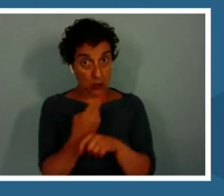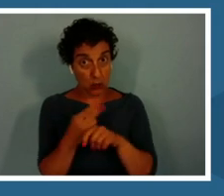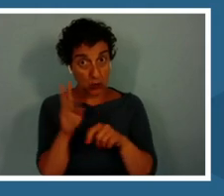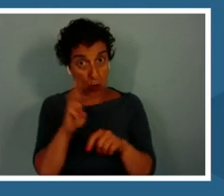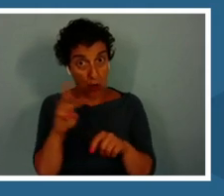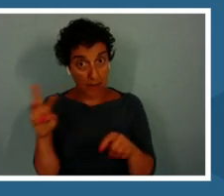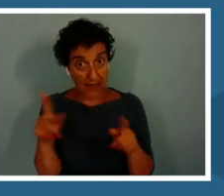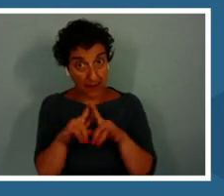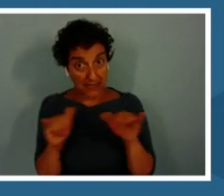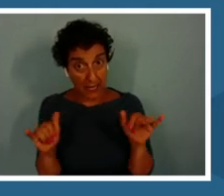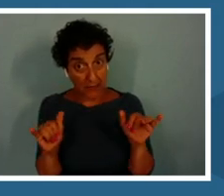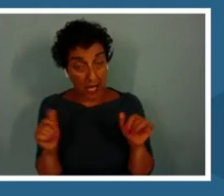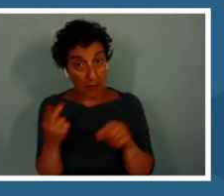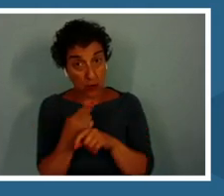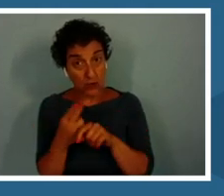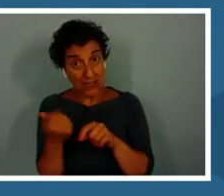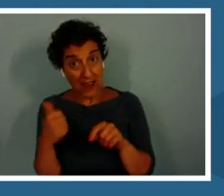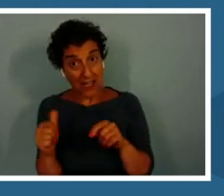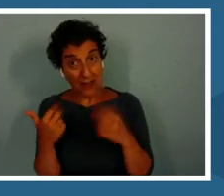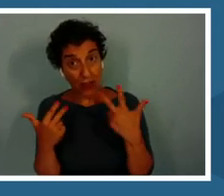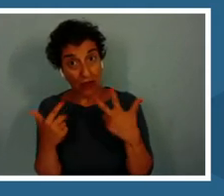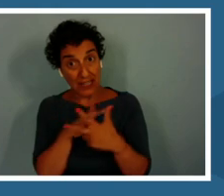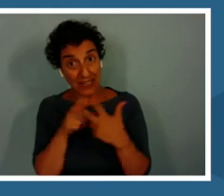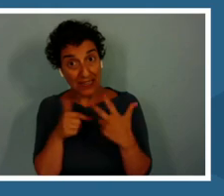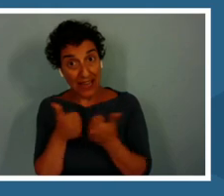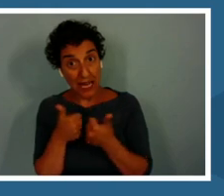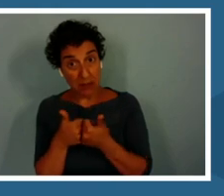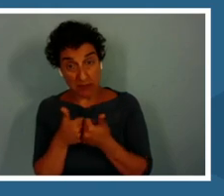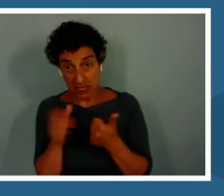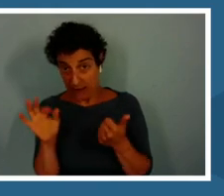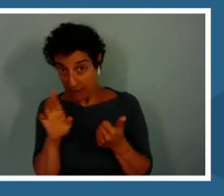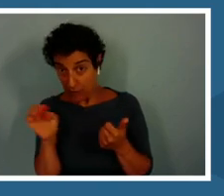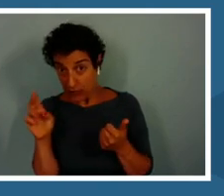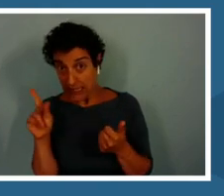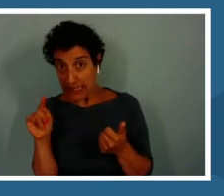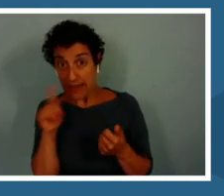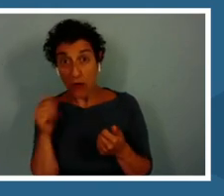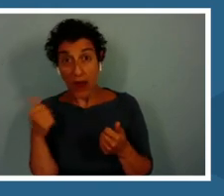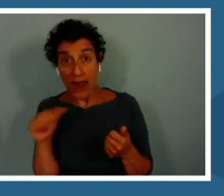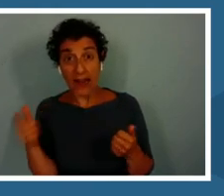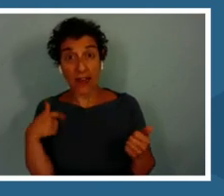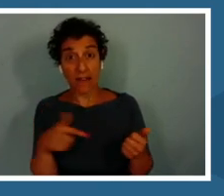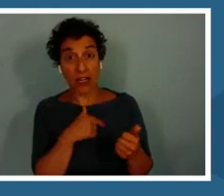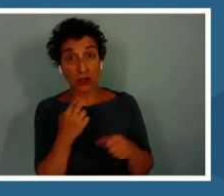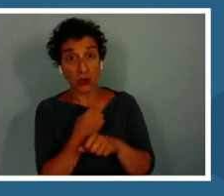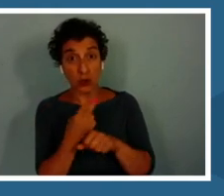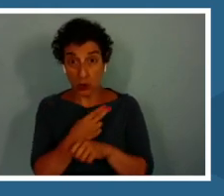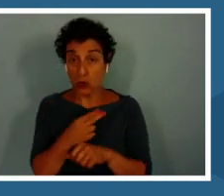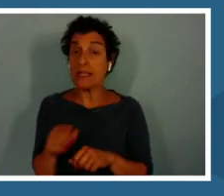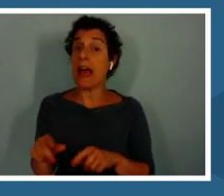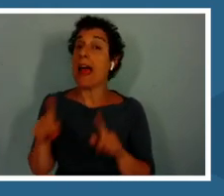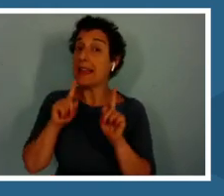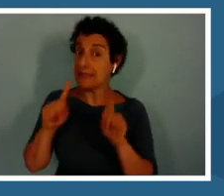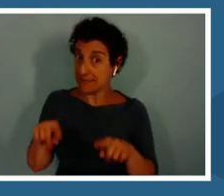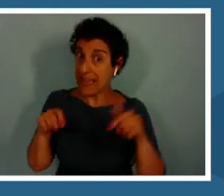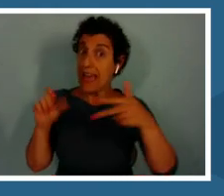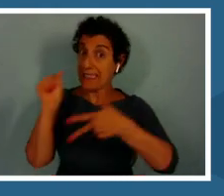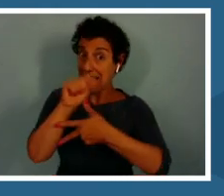Using any of the three games, is it free kit for any and all of us to use? The answer is yes, yes, and yes. It is all browser-based.